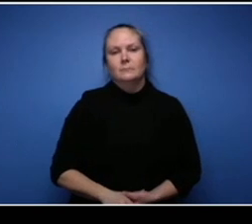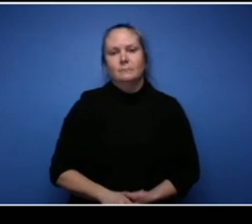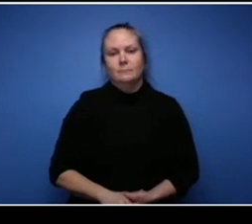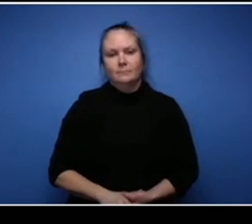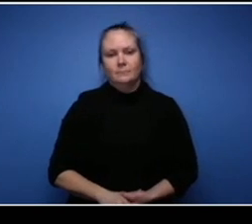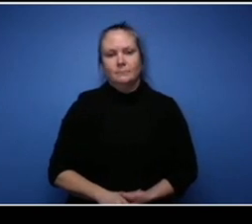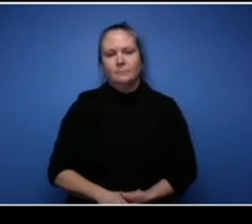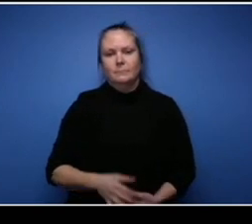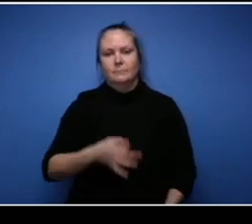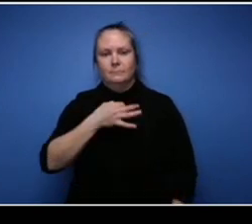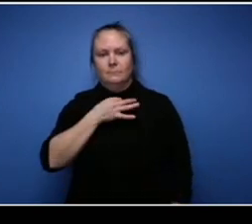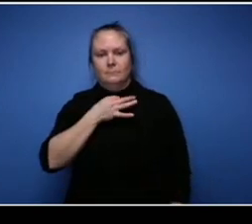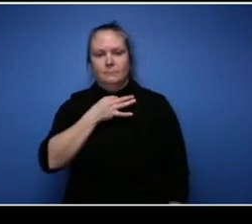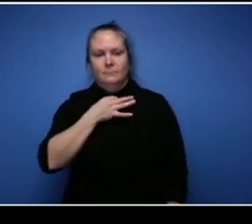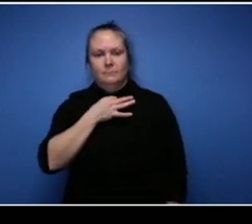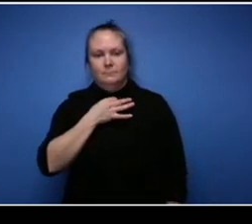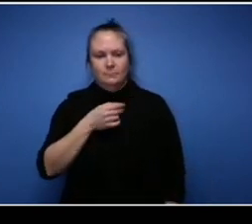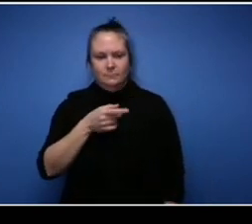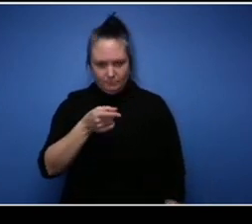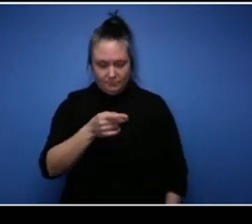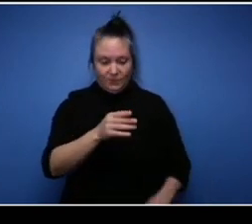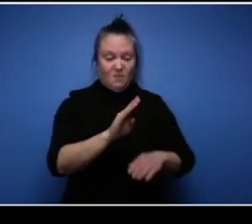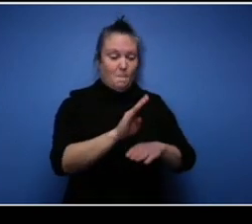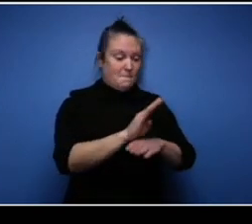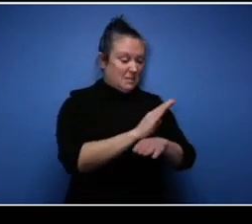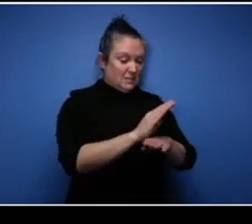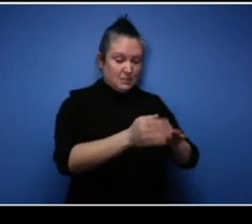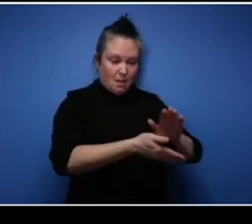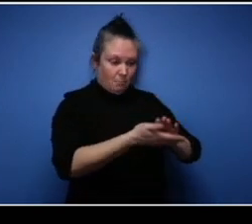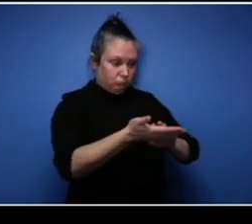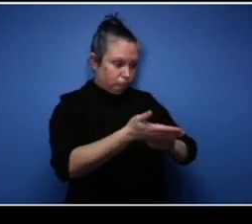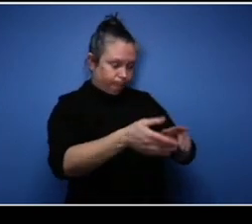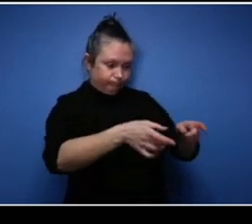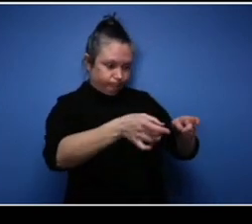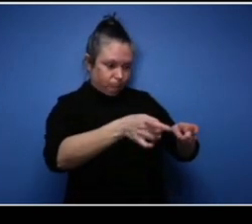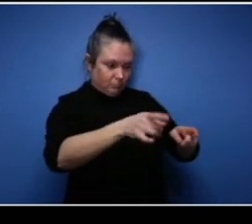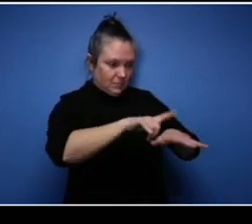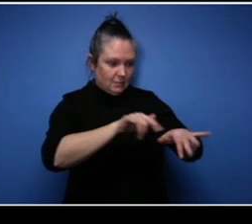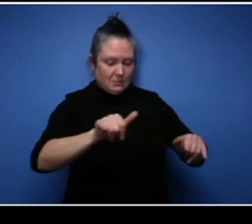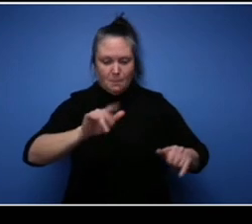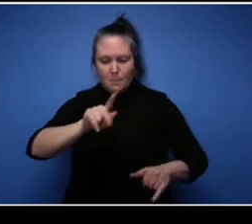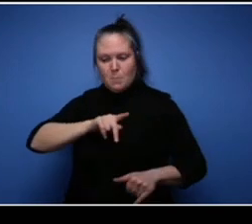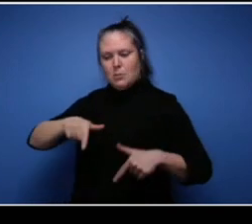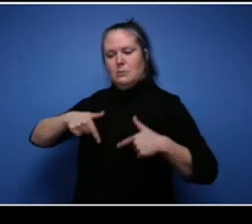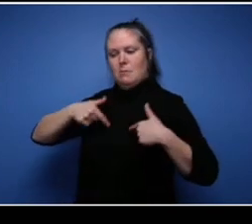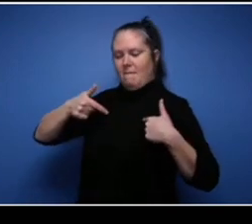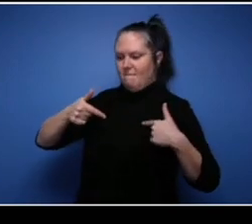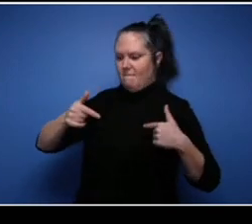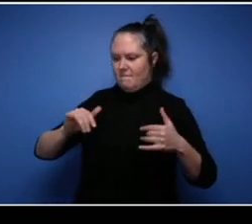as an entrepreneur and dealing with personal life?